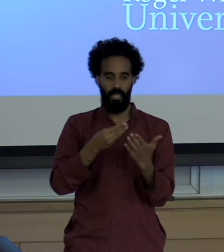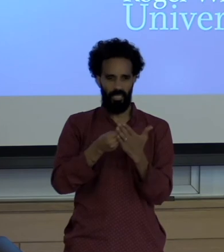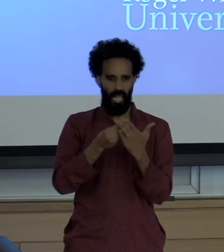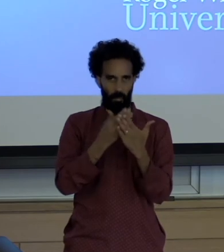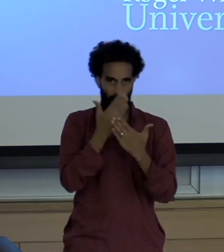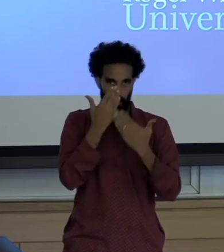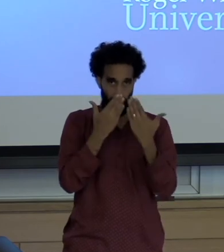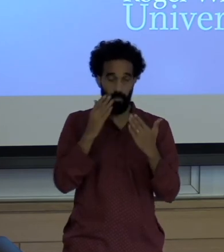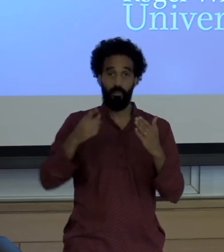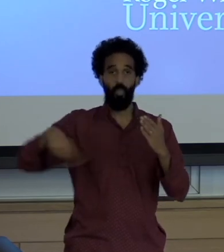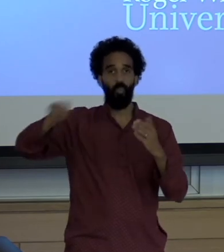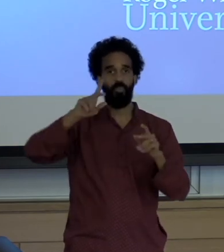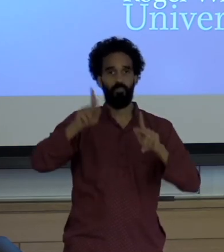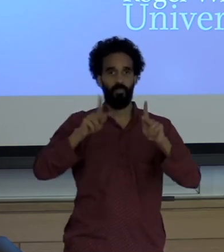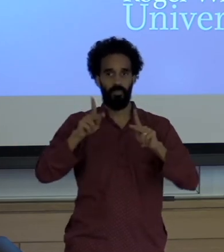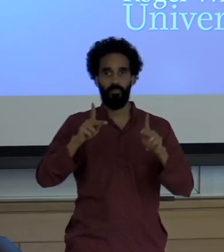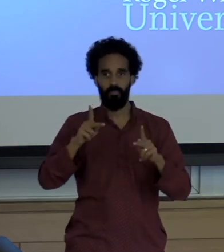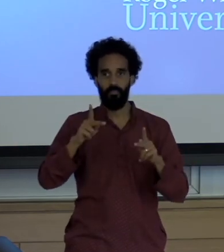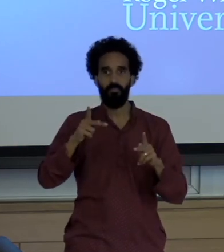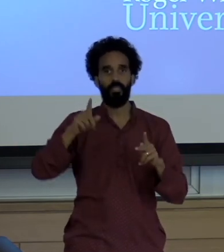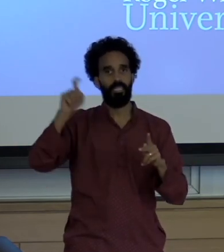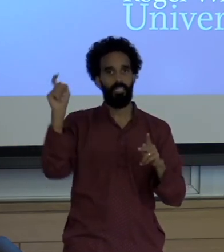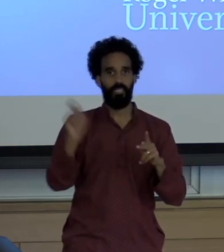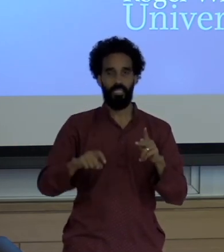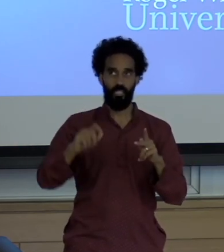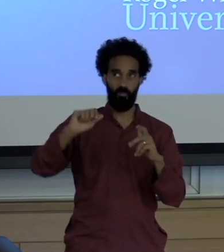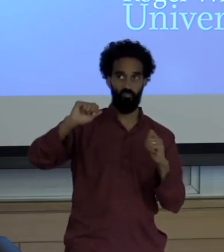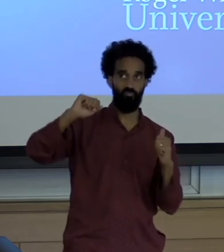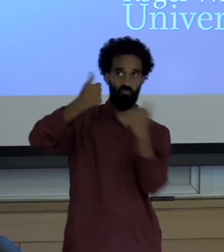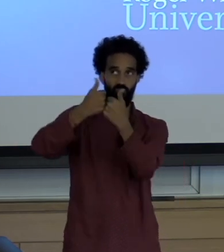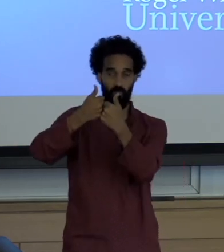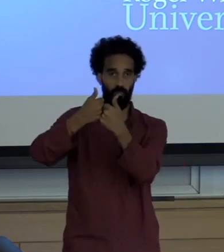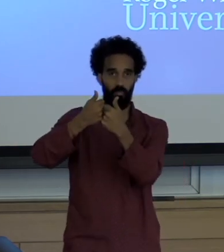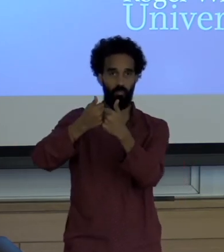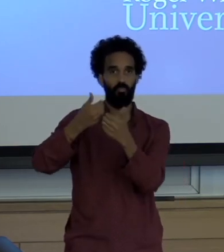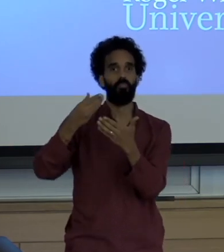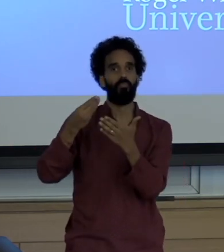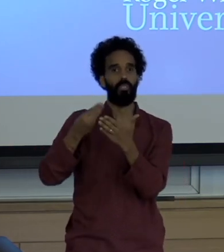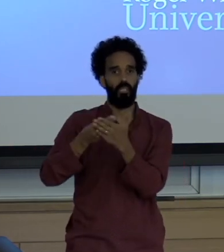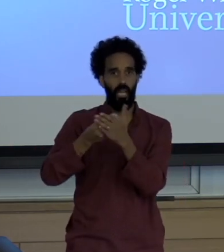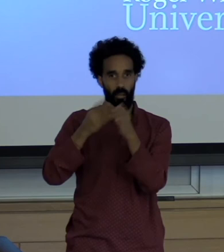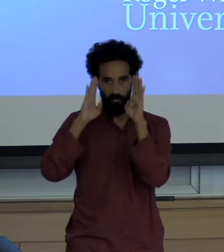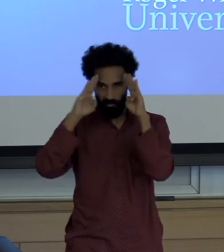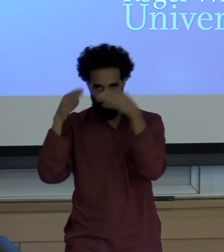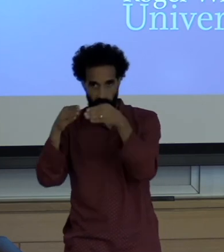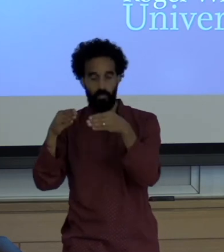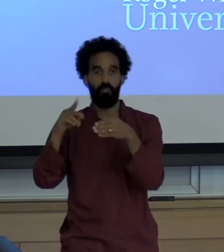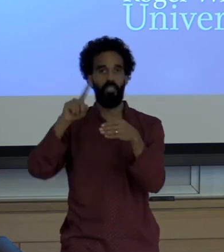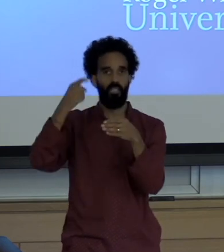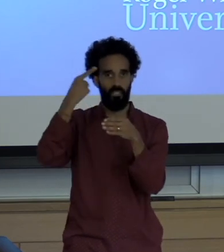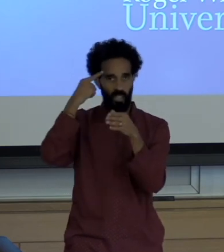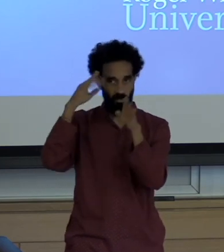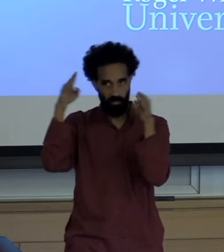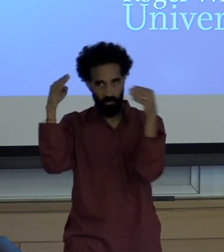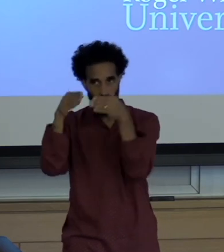And that's what we need to grapple with whether it be in our community or in our larger jobs in the world